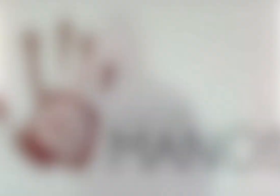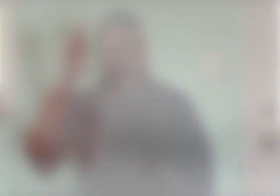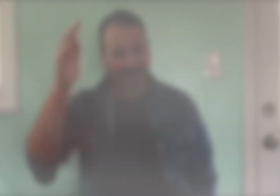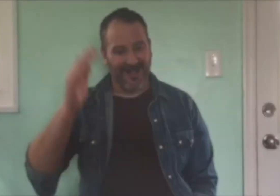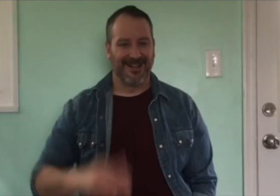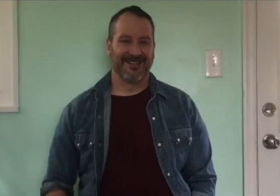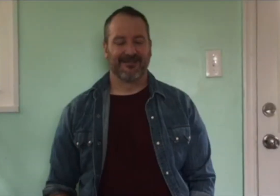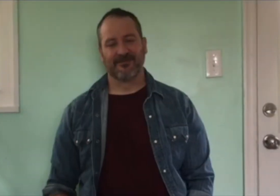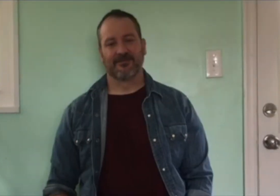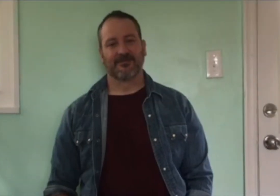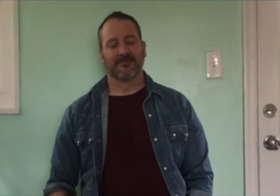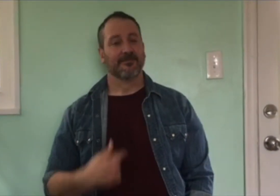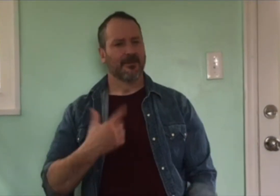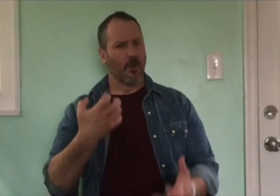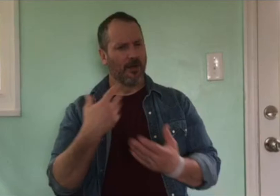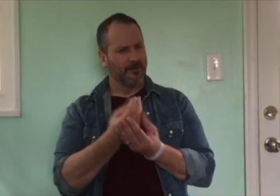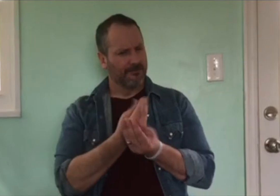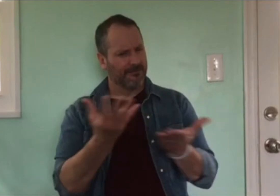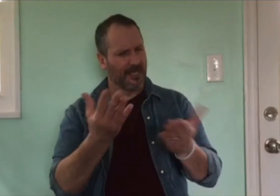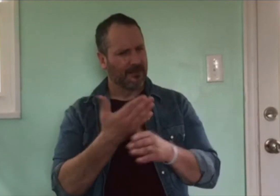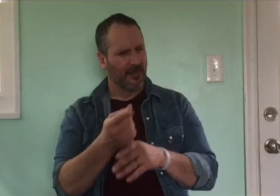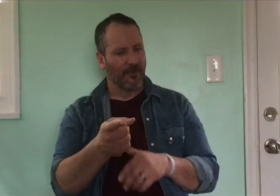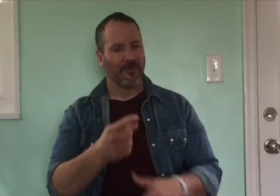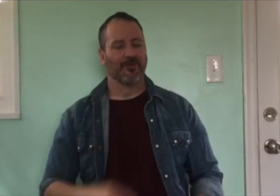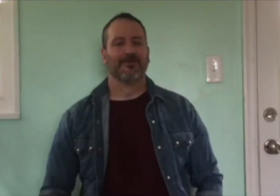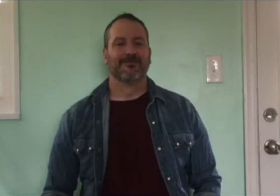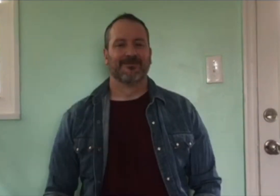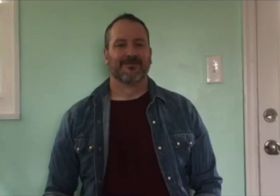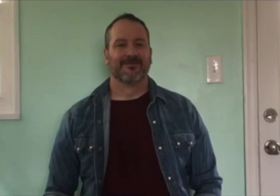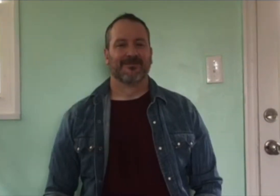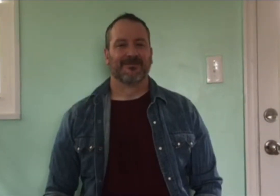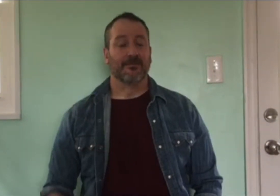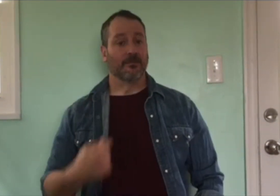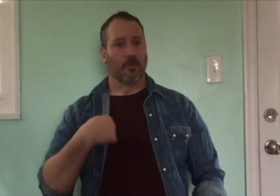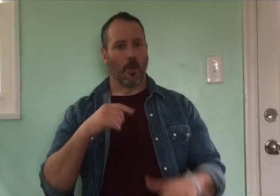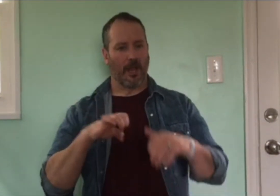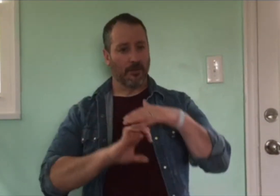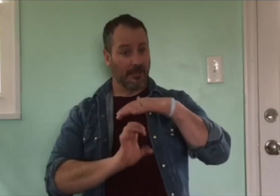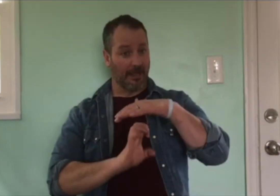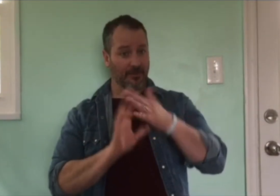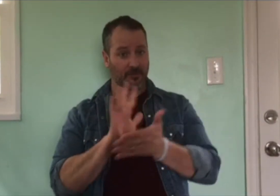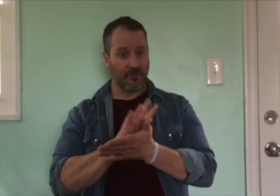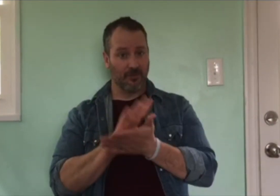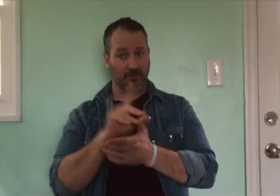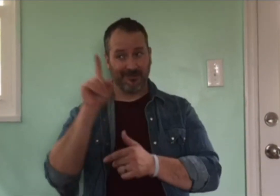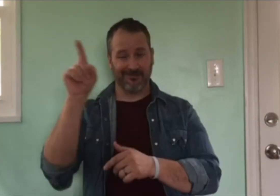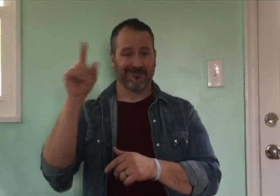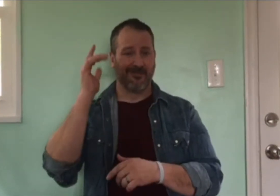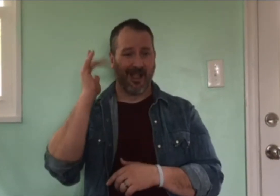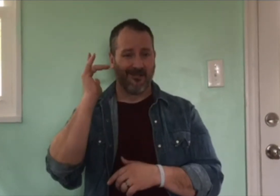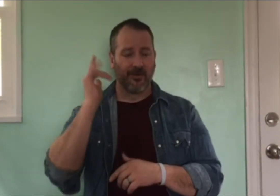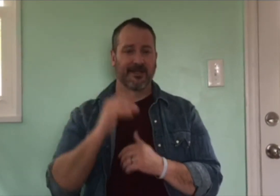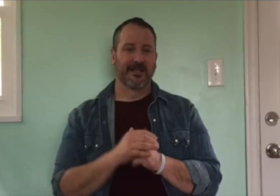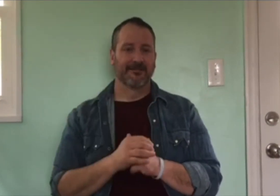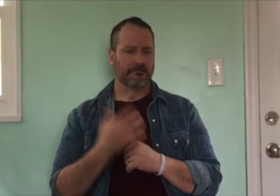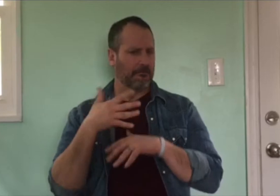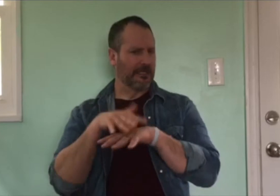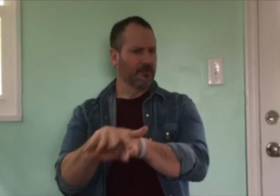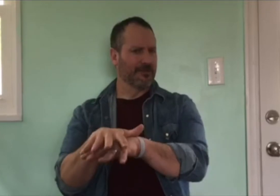Hello! I have a story I would like to share with you. When I was in Elementary school in California, I was a part of a mainstreamed program.